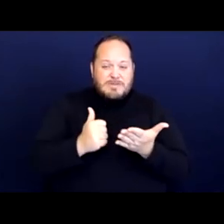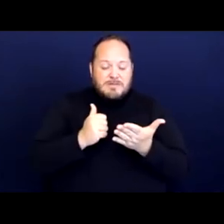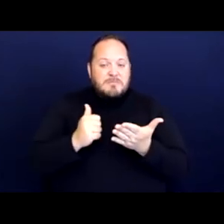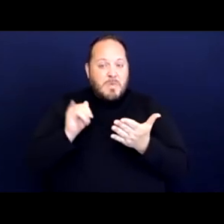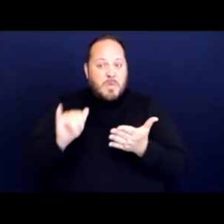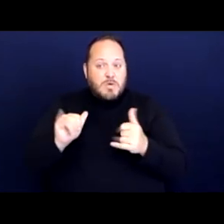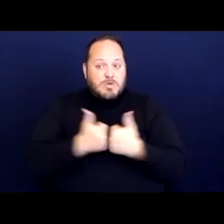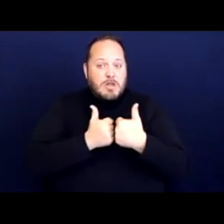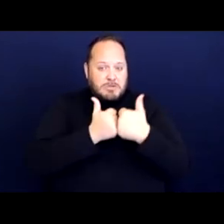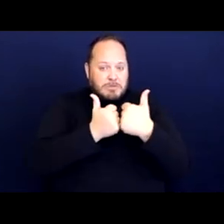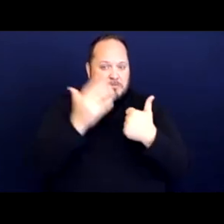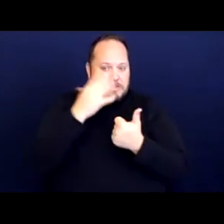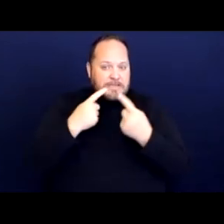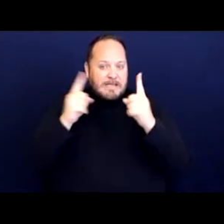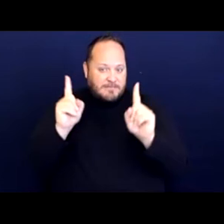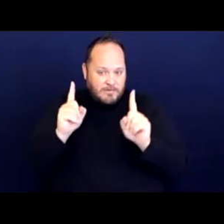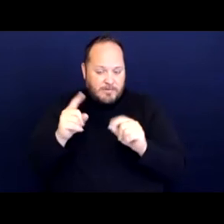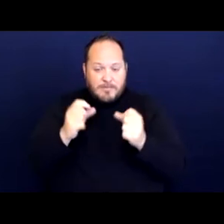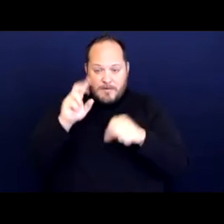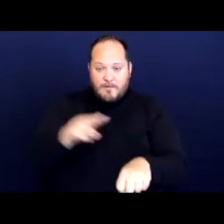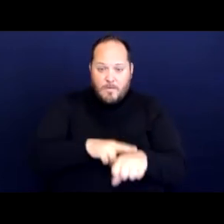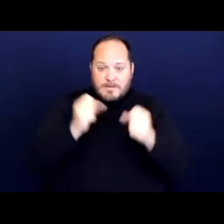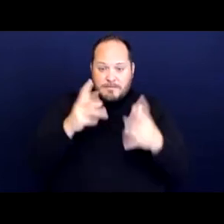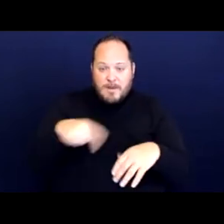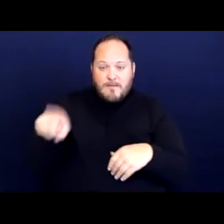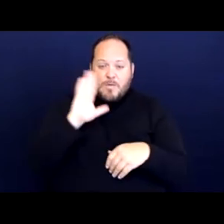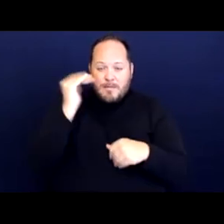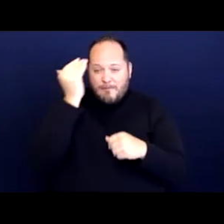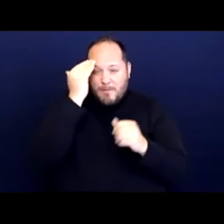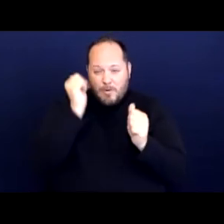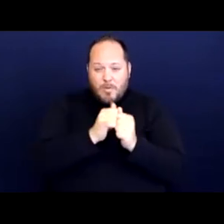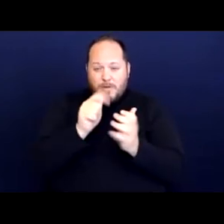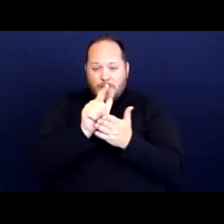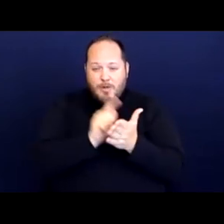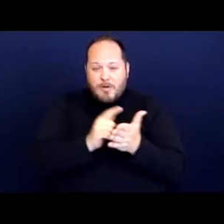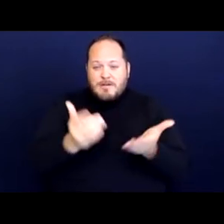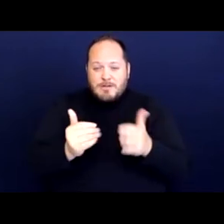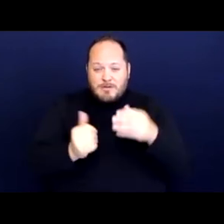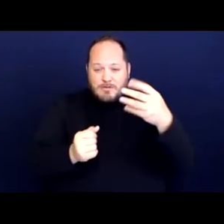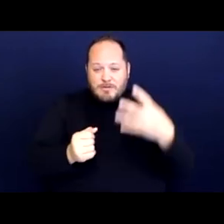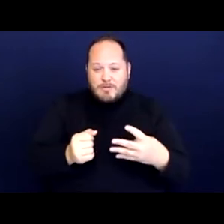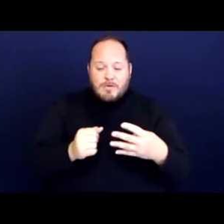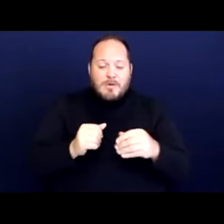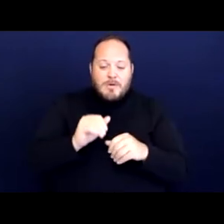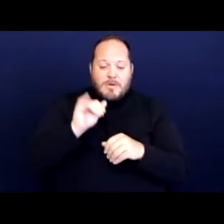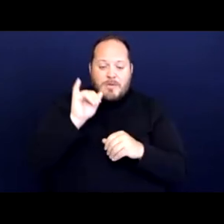And of course, many of you are going to be familiar with the laws listed here which come together to provide a powerful level